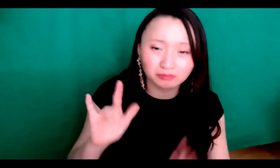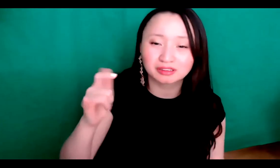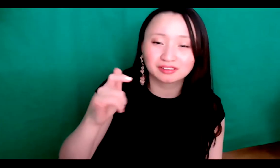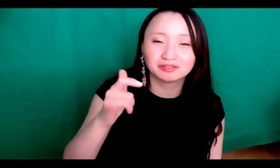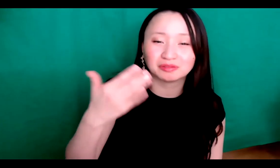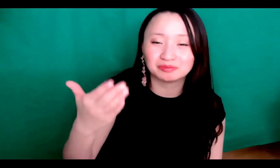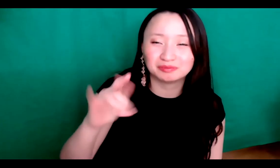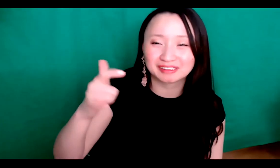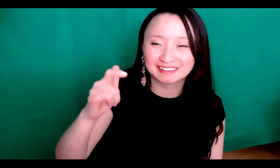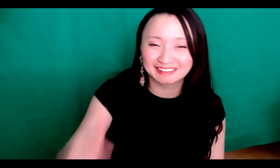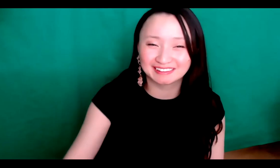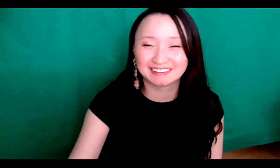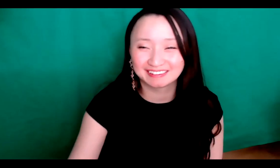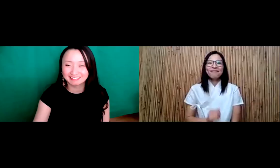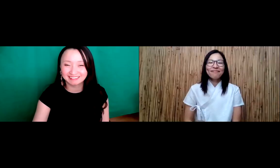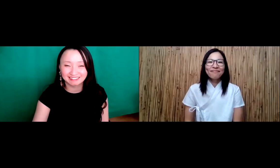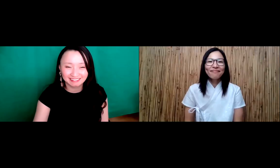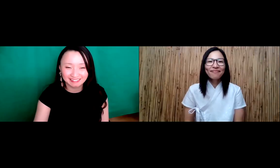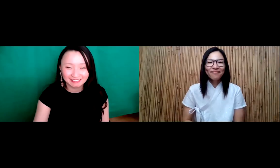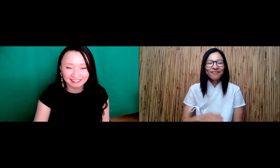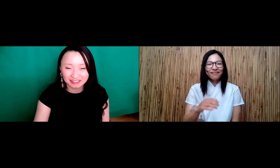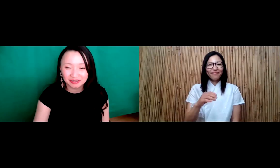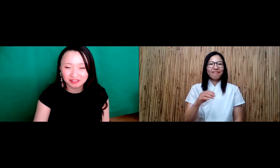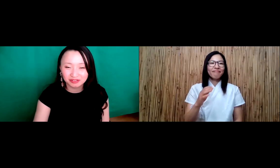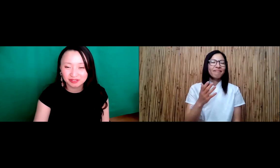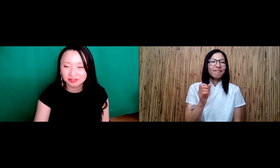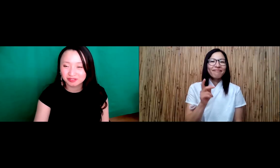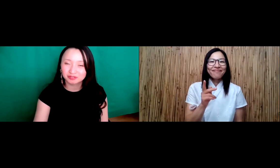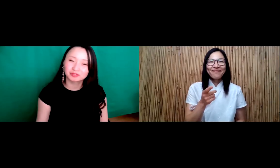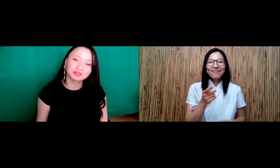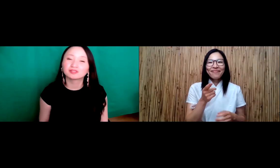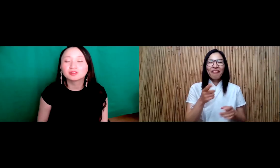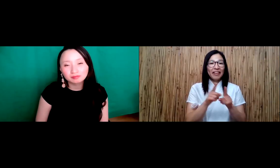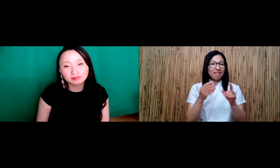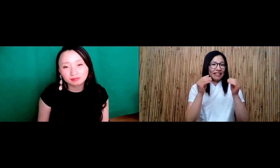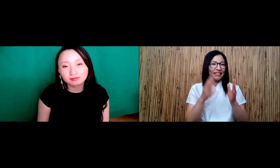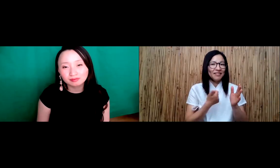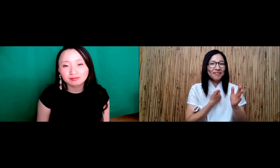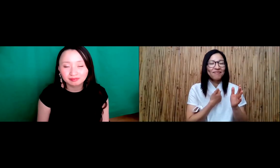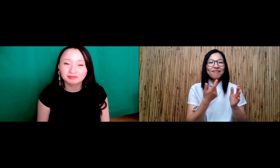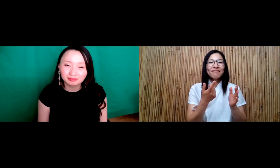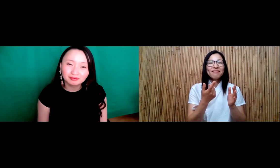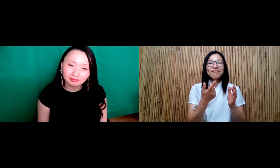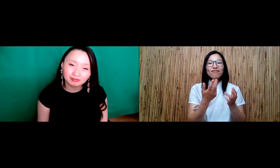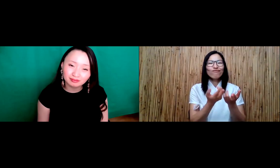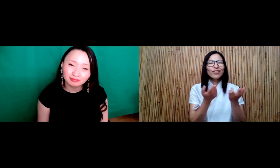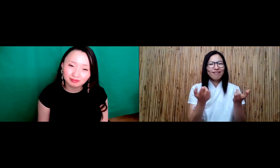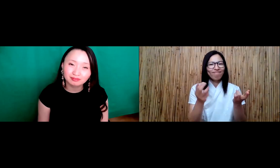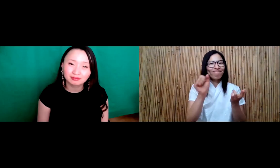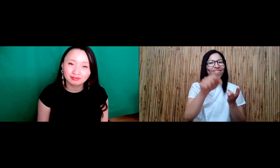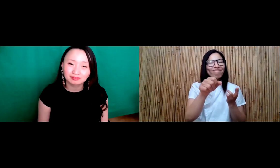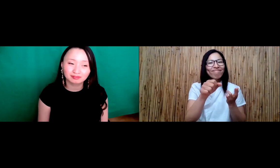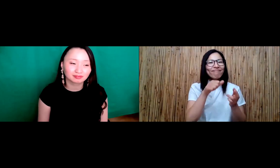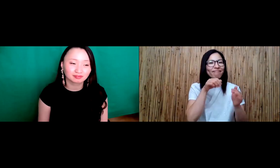And in jack. And you know as a teacher myself.